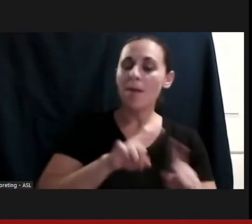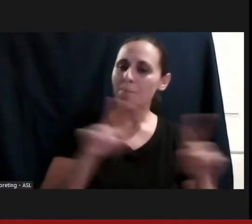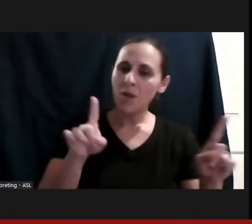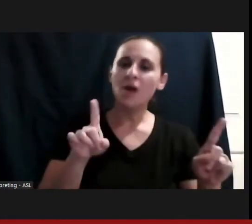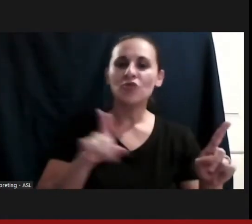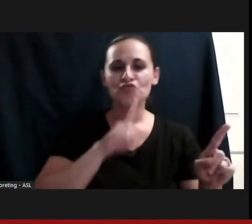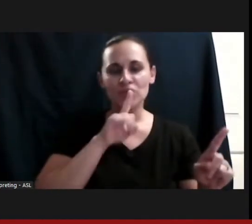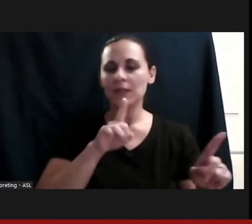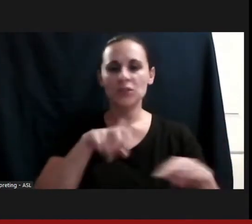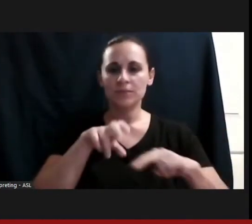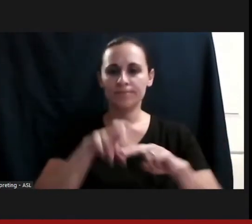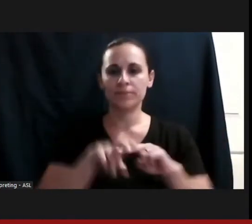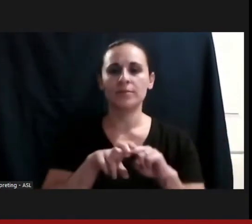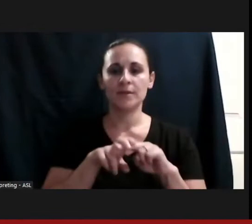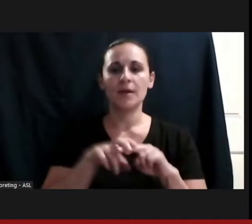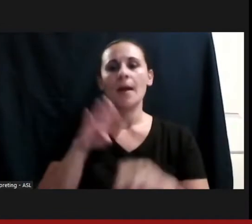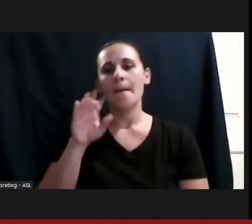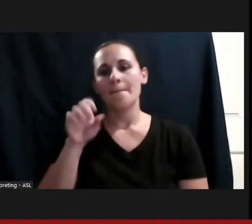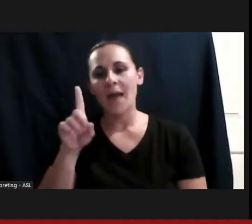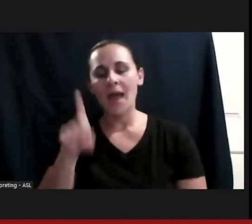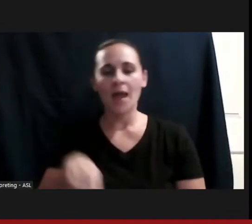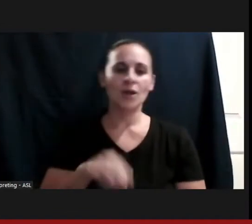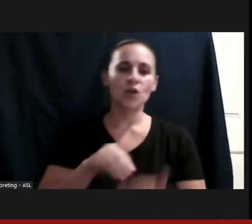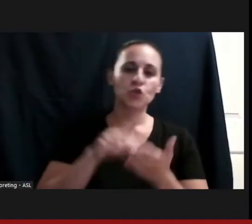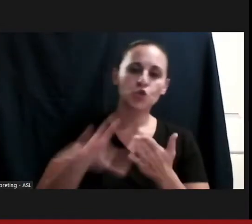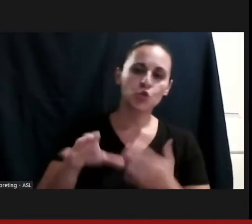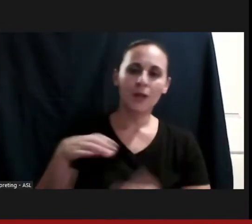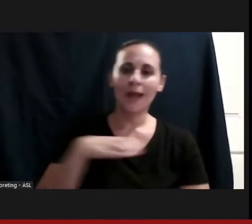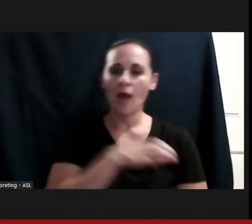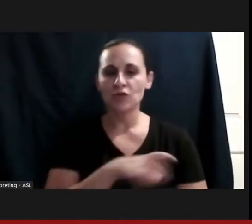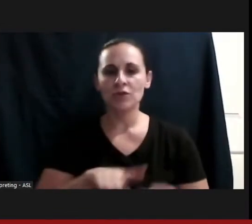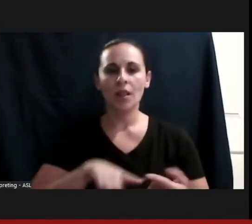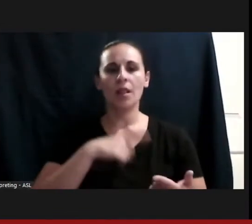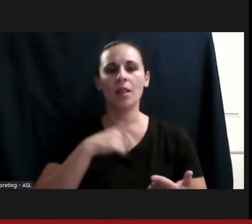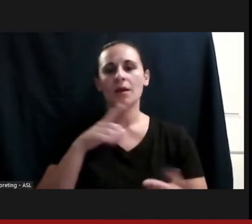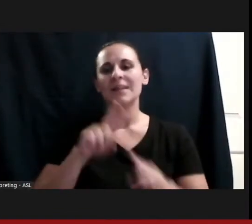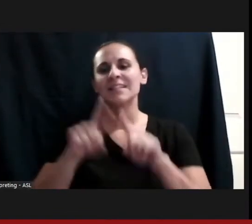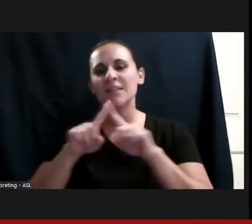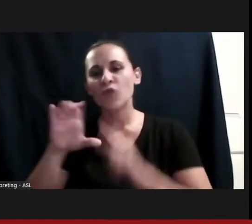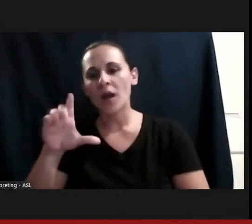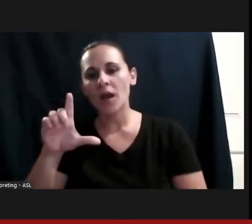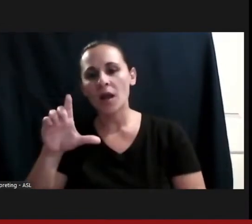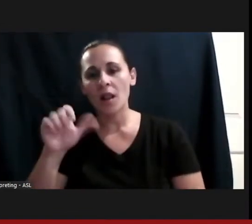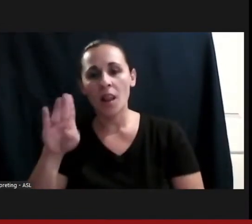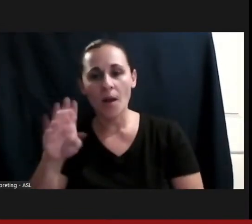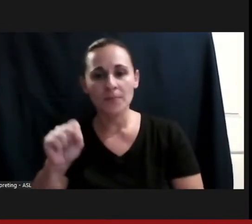Things like student Council, different clubs and such, and I had a track coach in our small